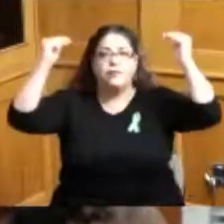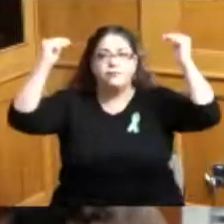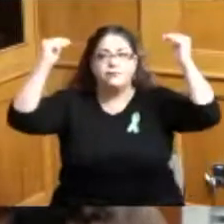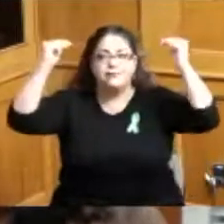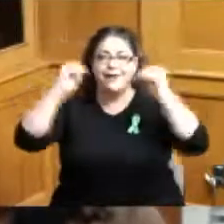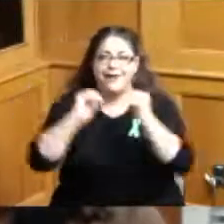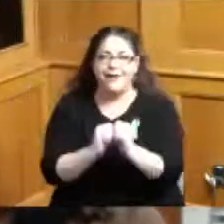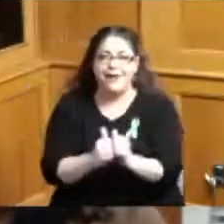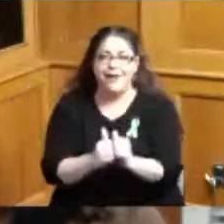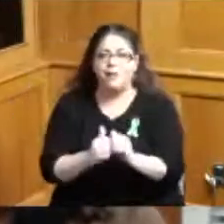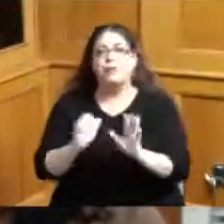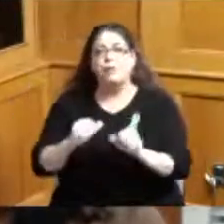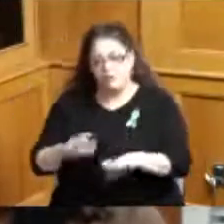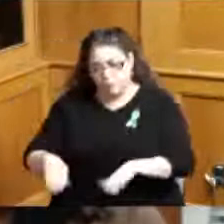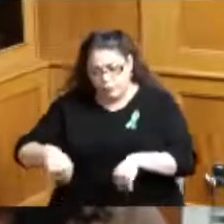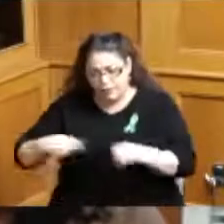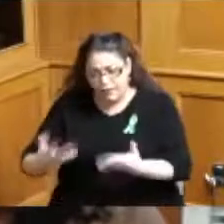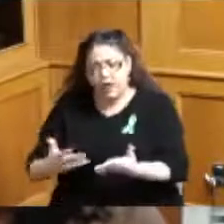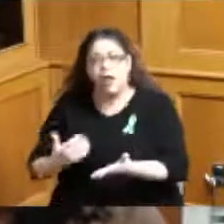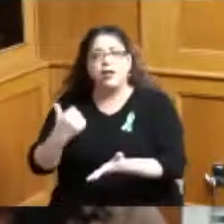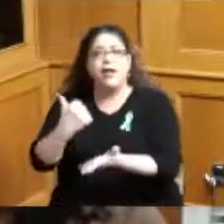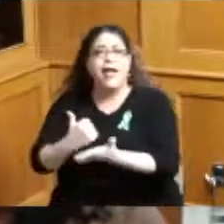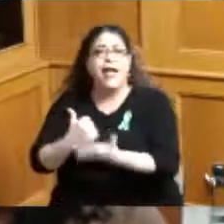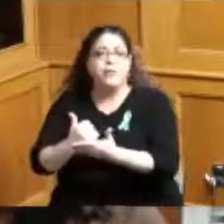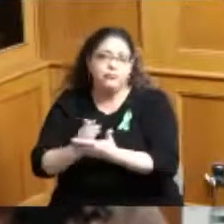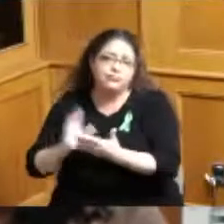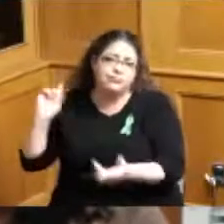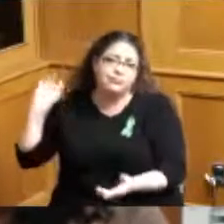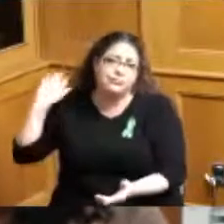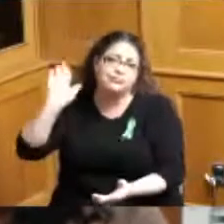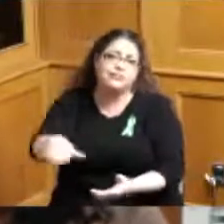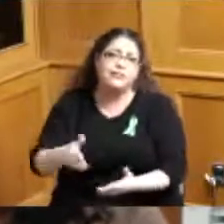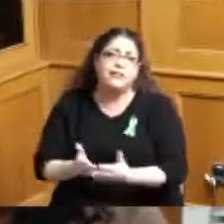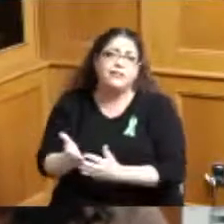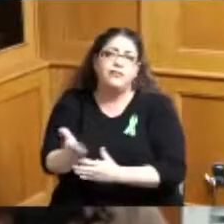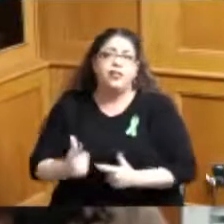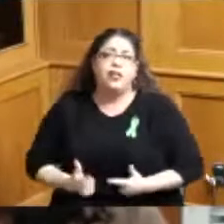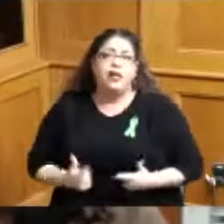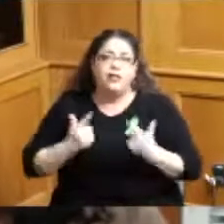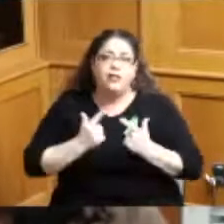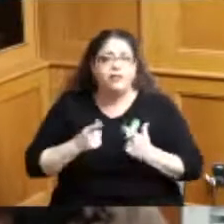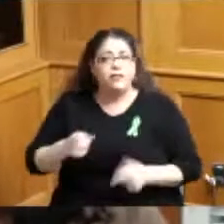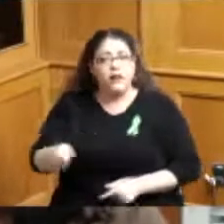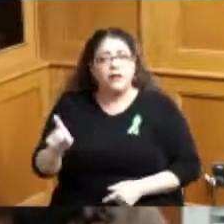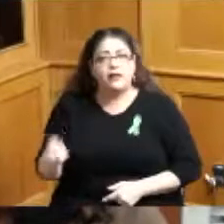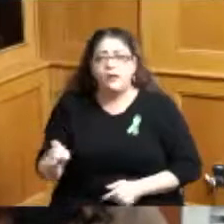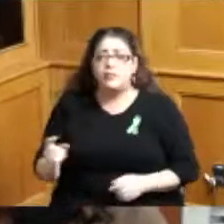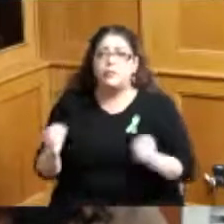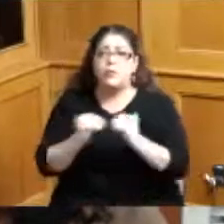throughout much of their life and and being able to provide those services and supports from the